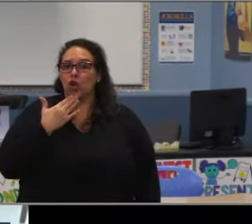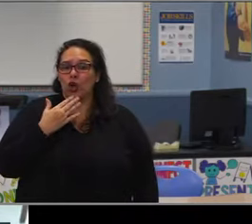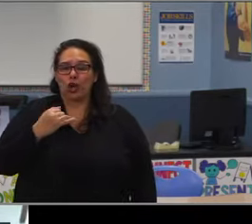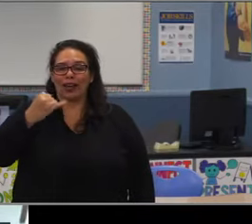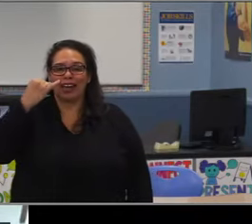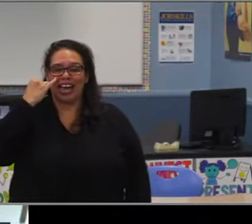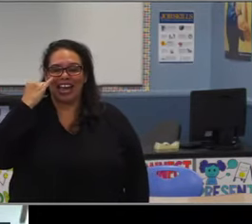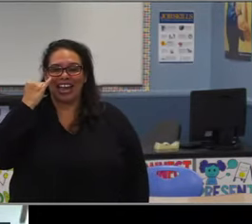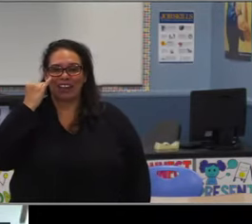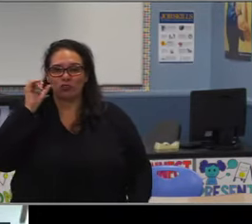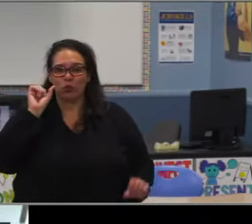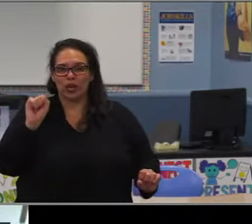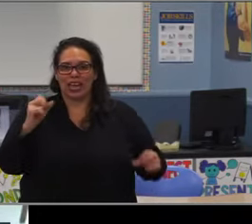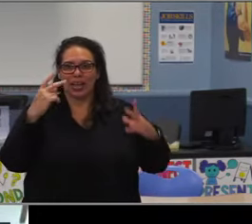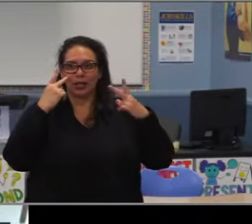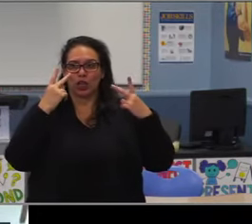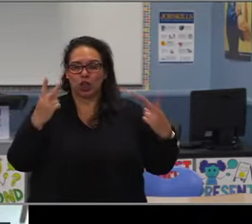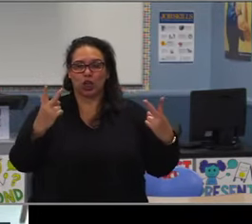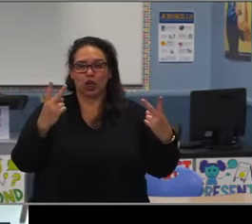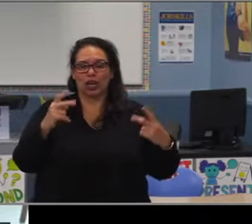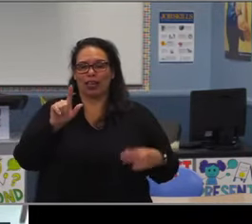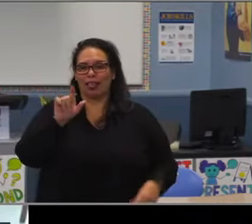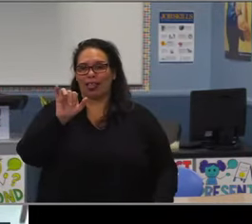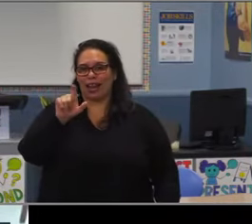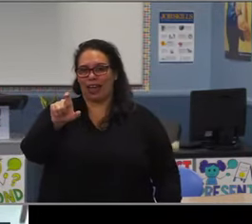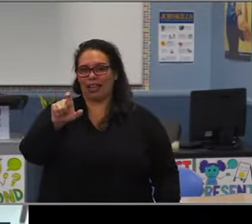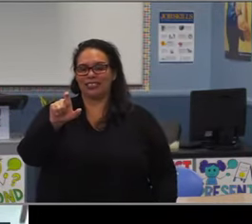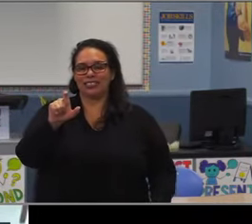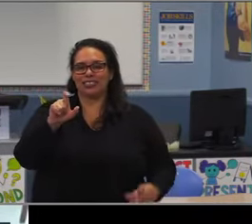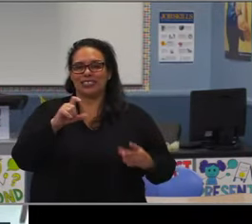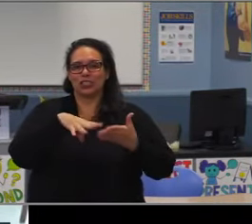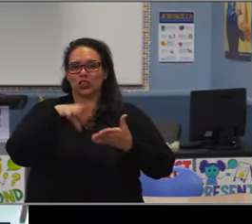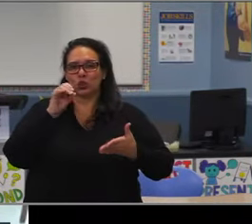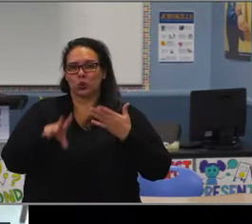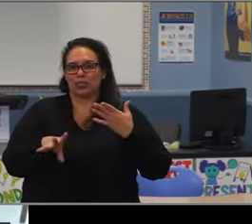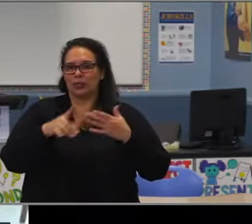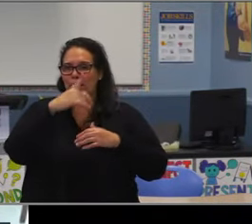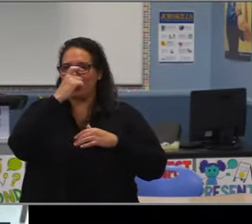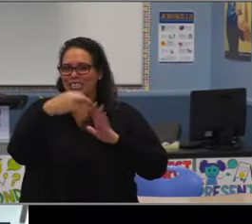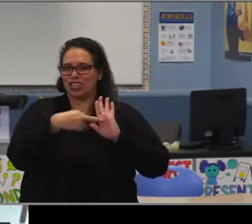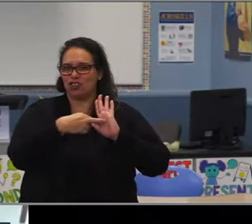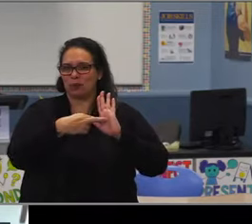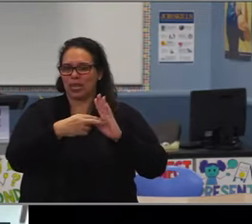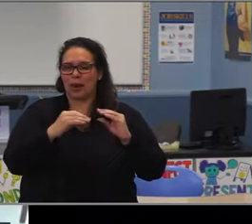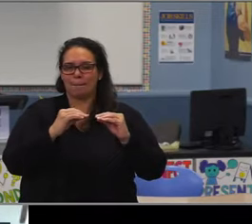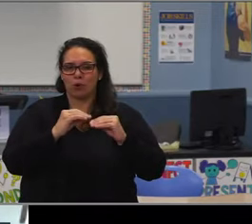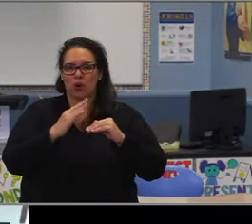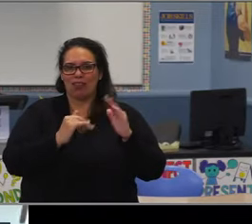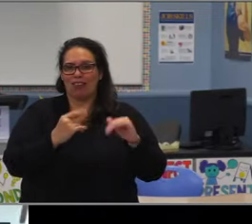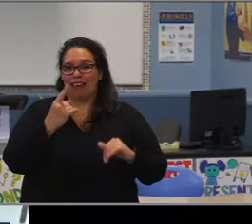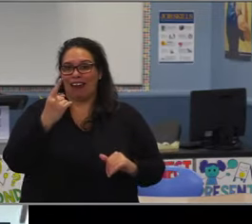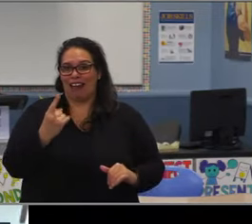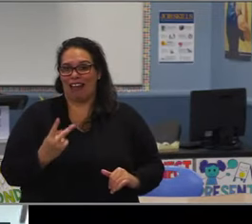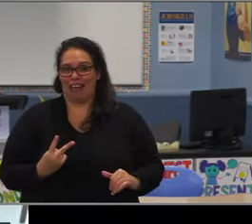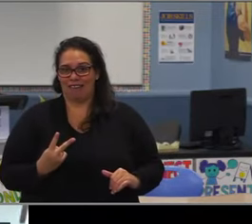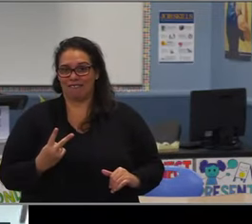if you are a scoring a three or higher in the core subjects, reading, writing, and math, you are also recommended for Math 6 Accelerated.